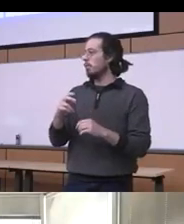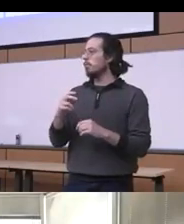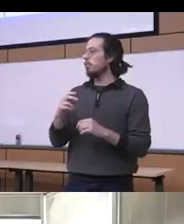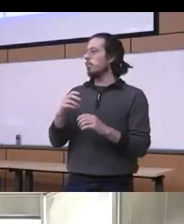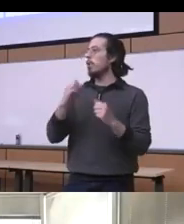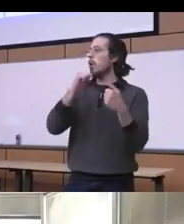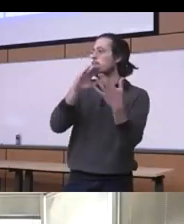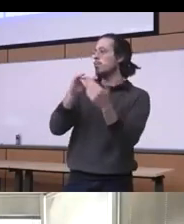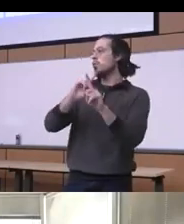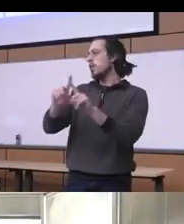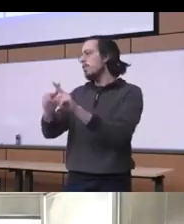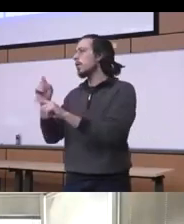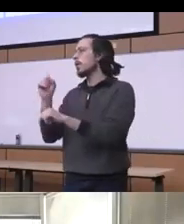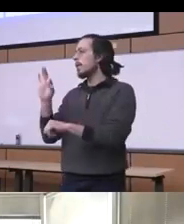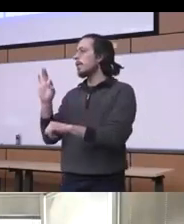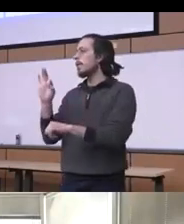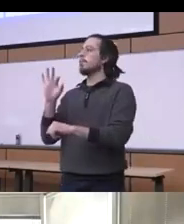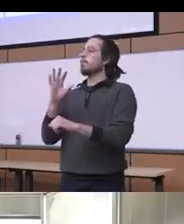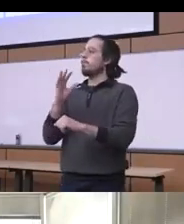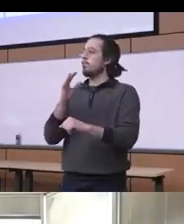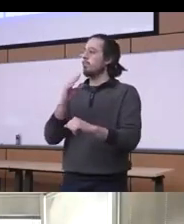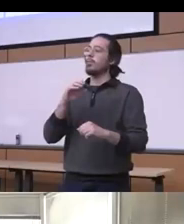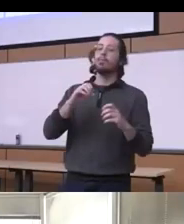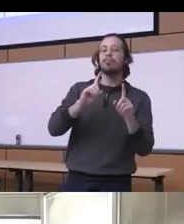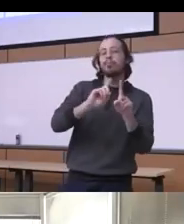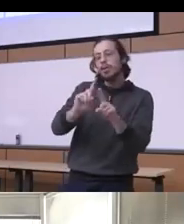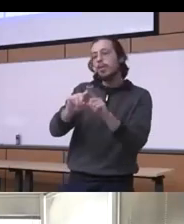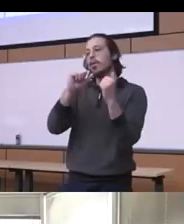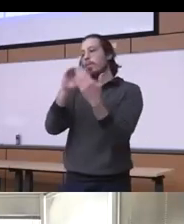so this would really give you a little bit of a sense about the importance of reading the language